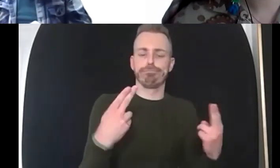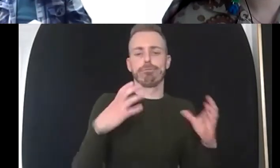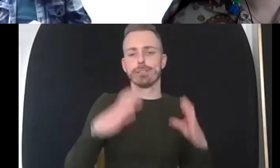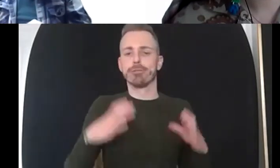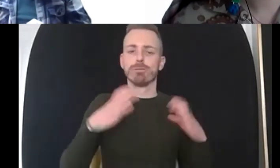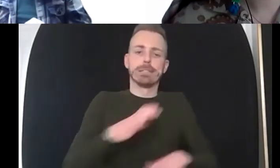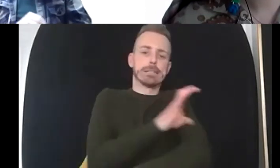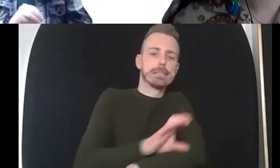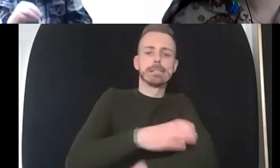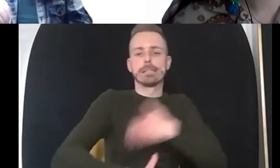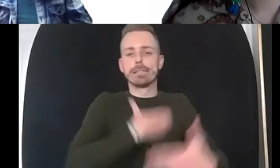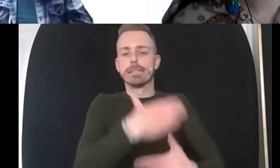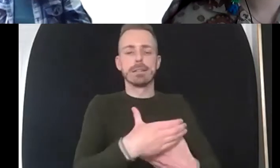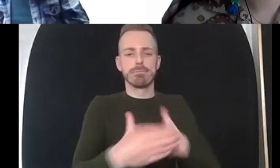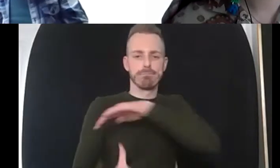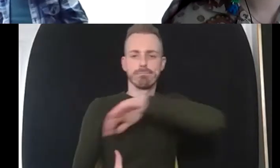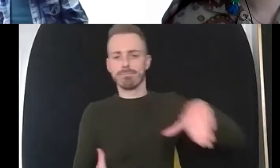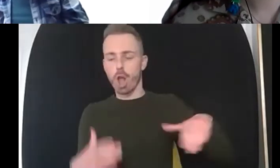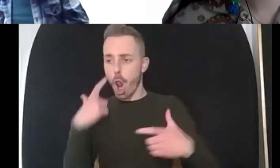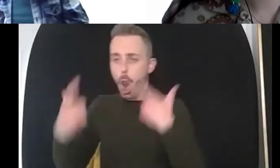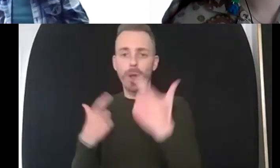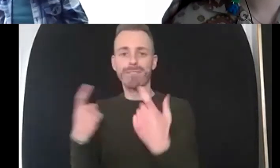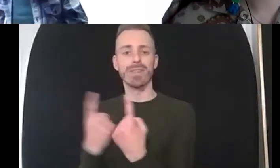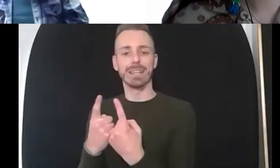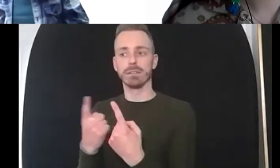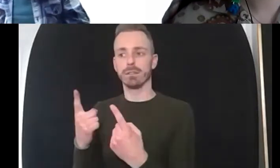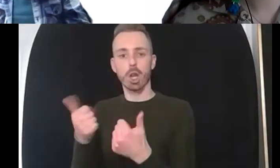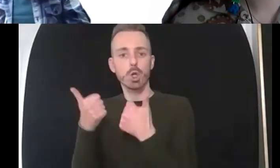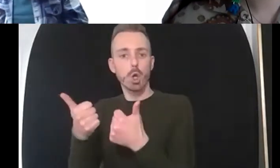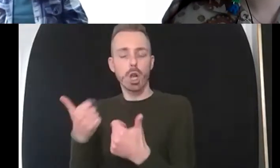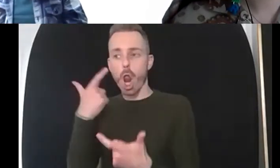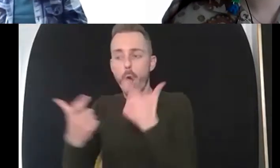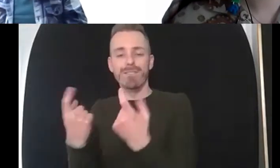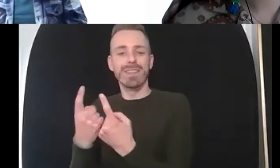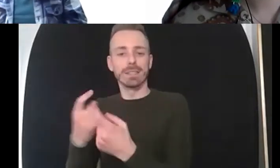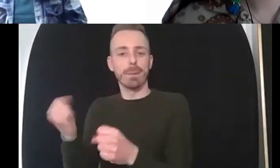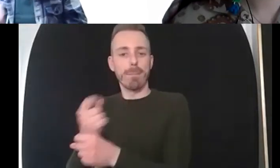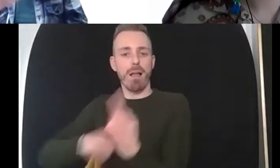that and then from that working out the things that help us to be more resilient and again back